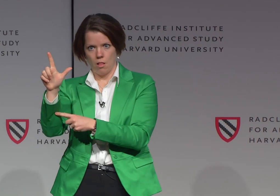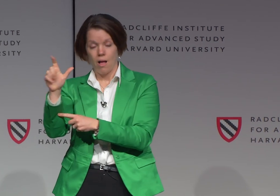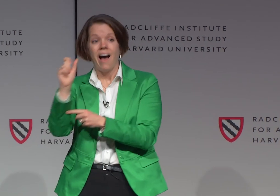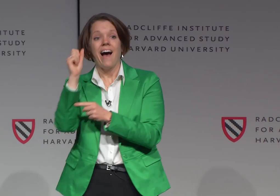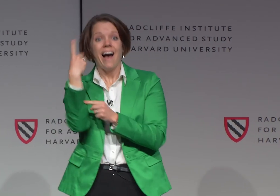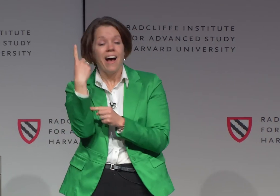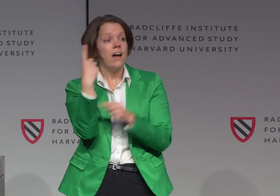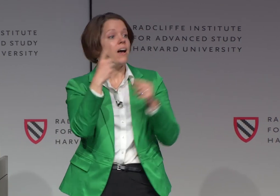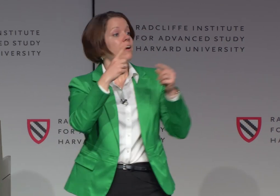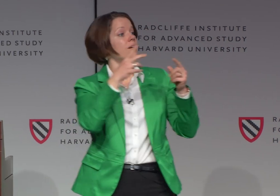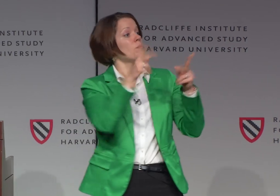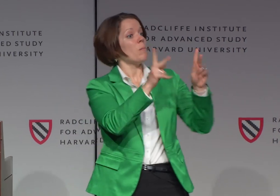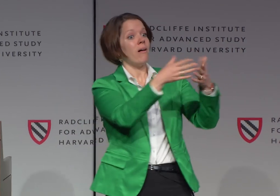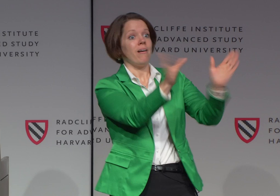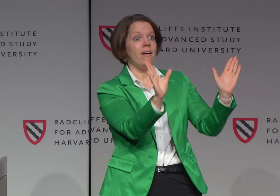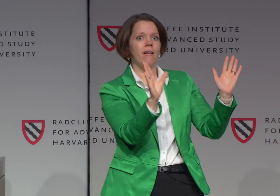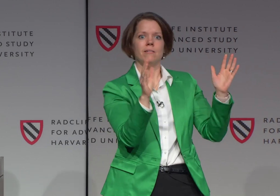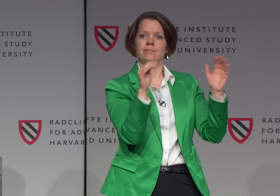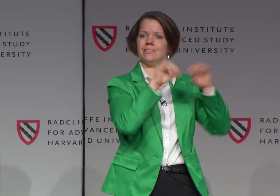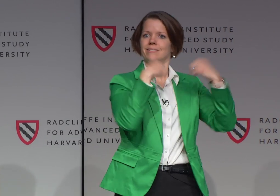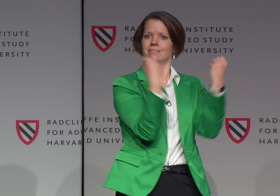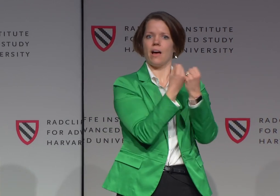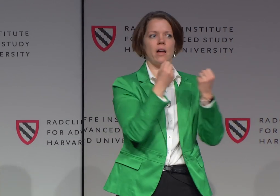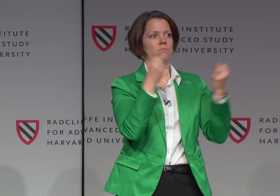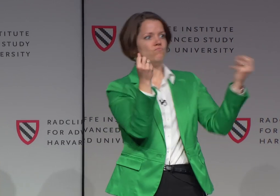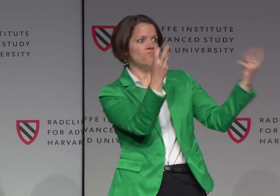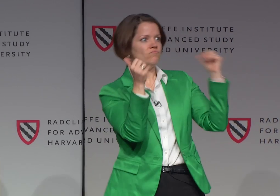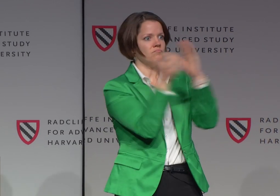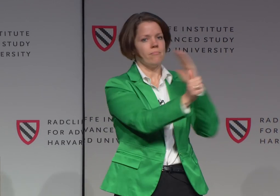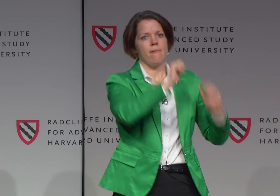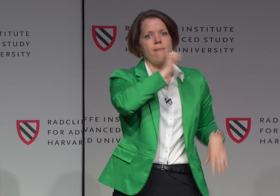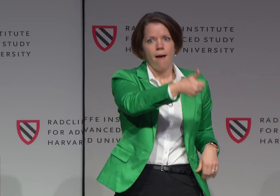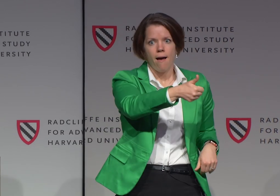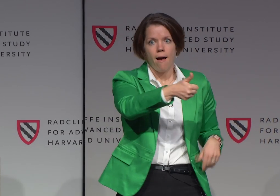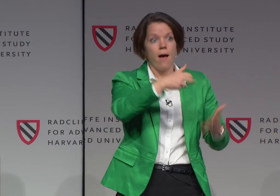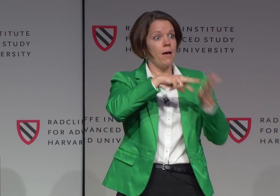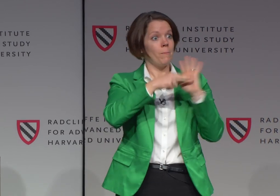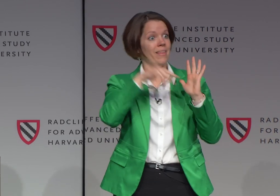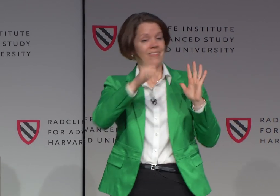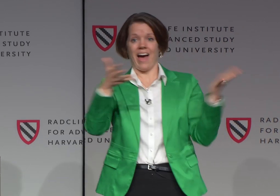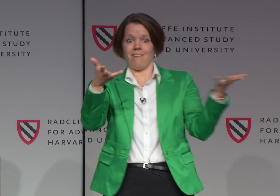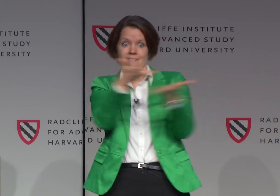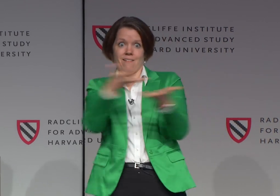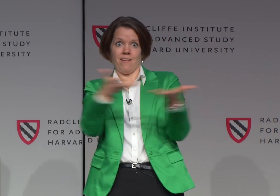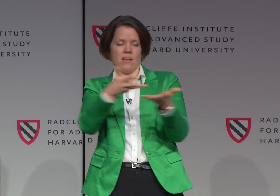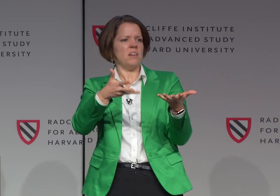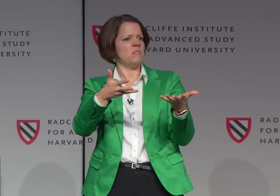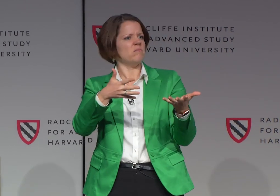and they all use American Sign Language. So that can indicate someone who is deaf, deaf-blind, someone who is hard of hearing.